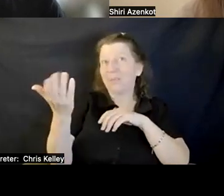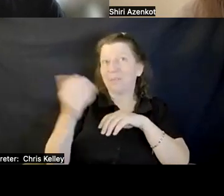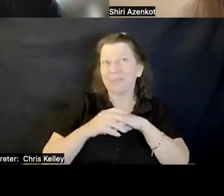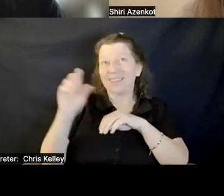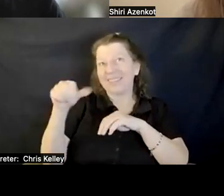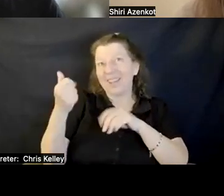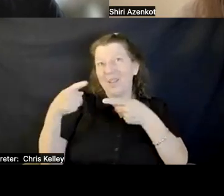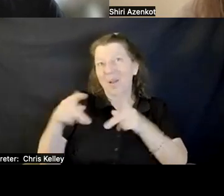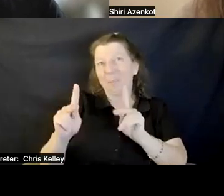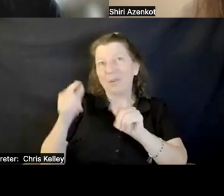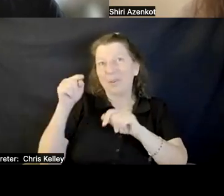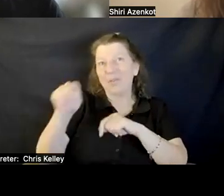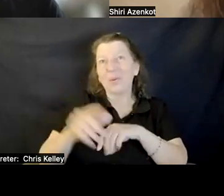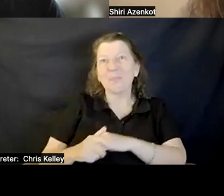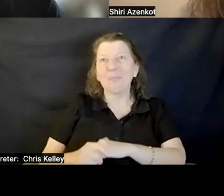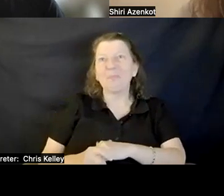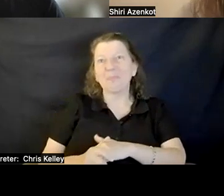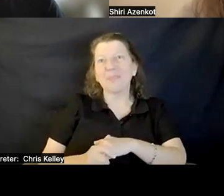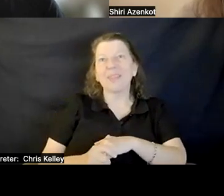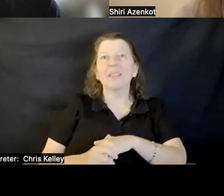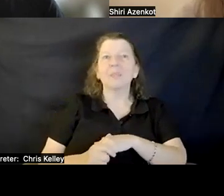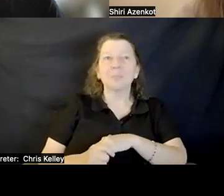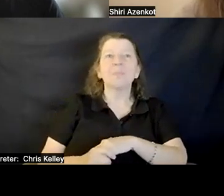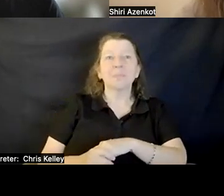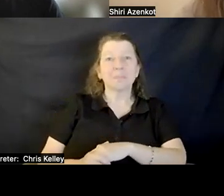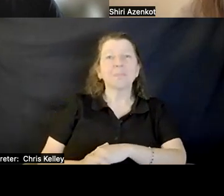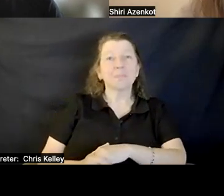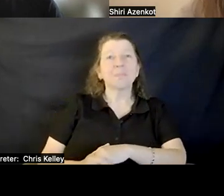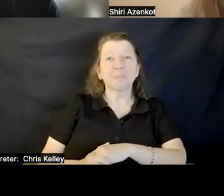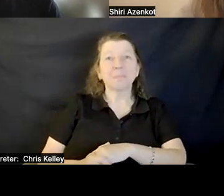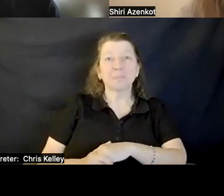Deogratias: